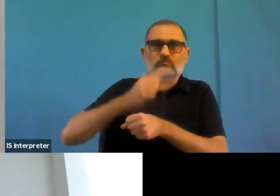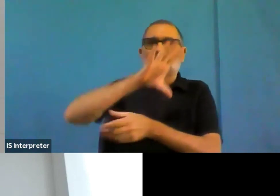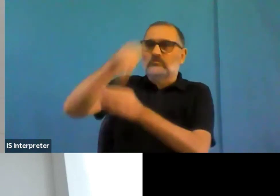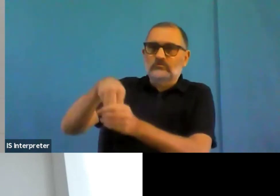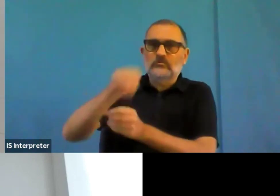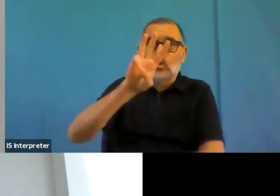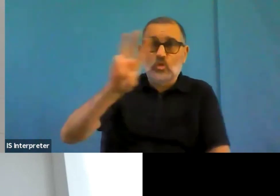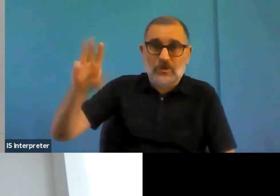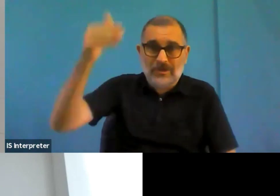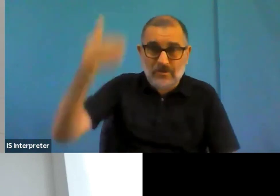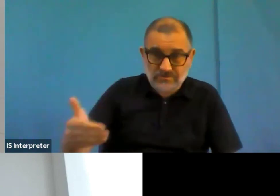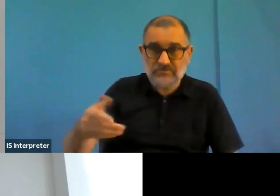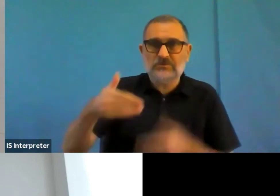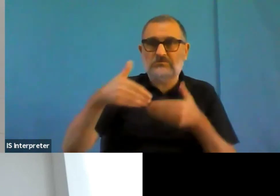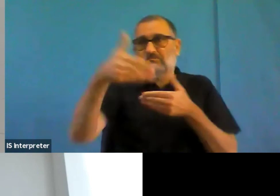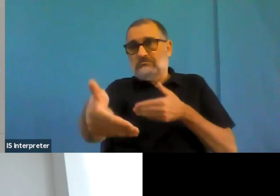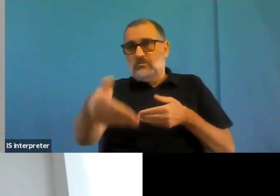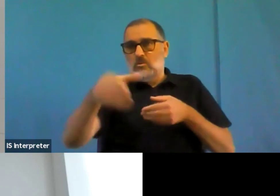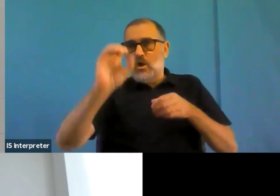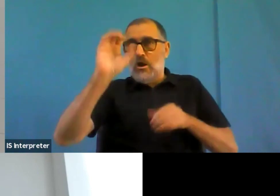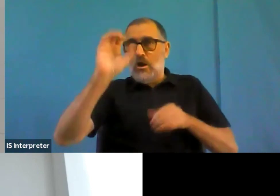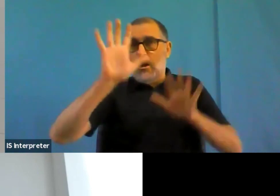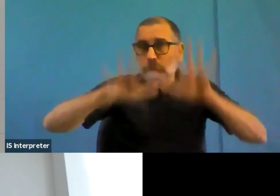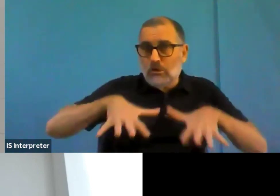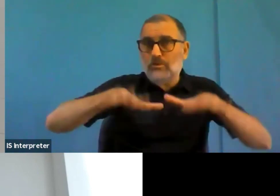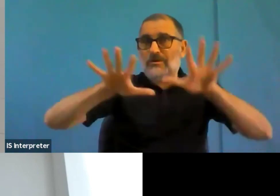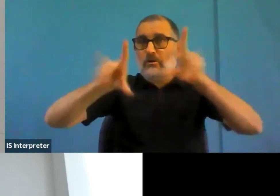Don't forget to be inclusive and accessible in everything you do.